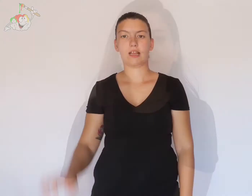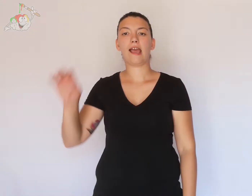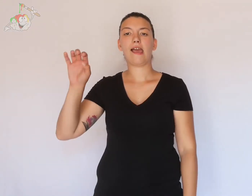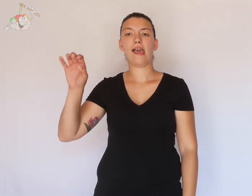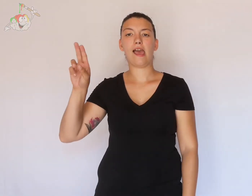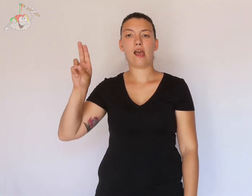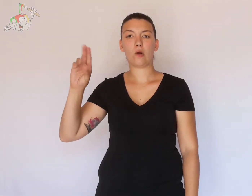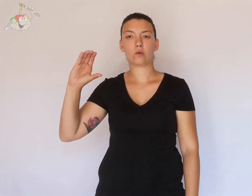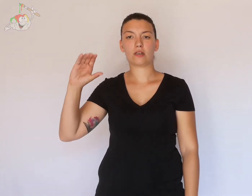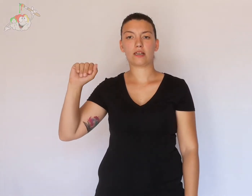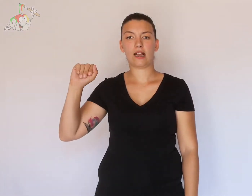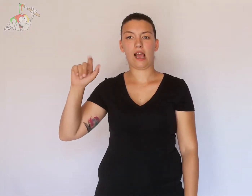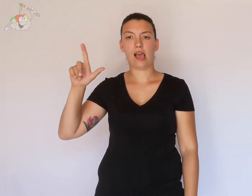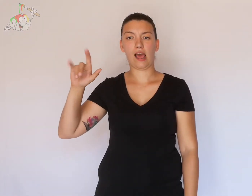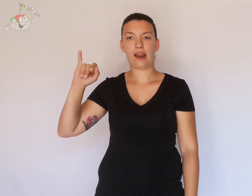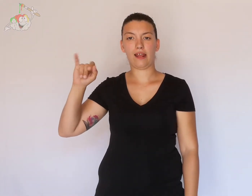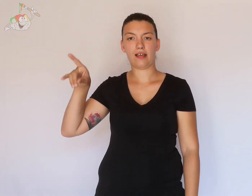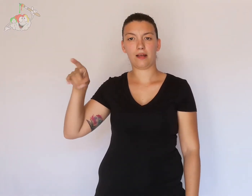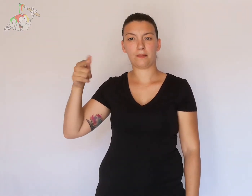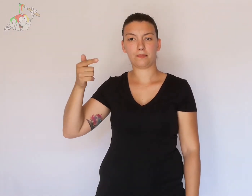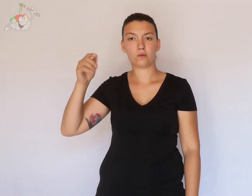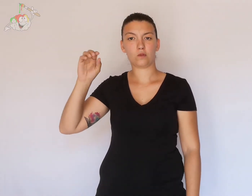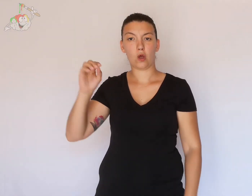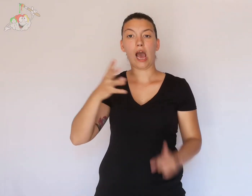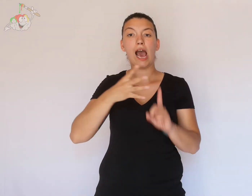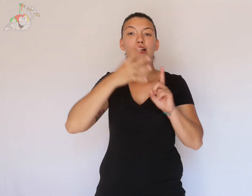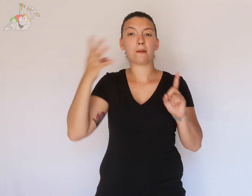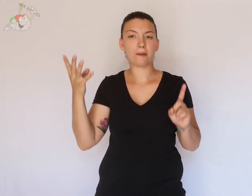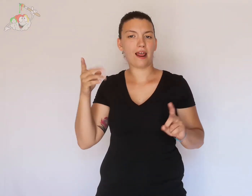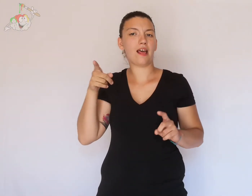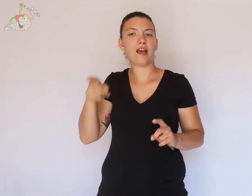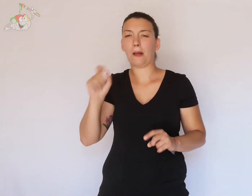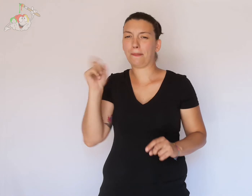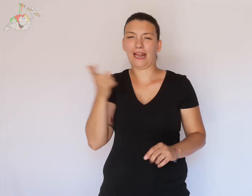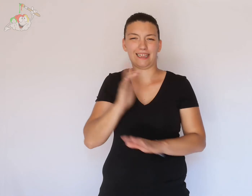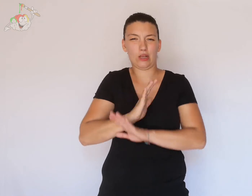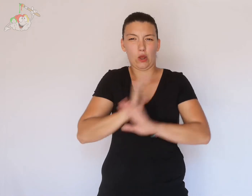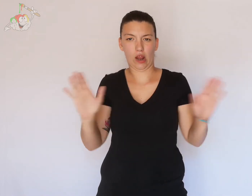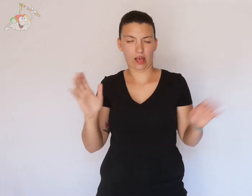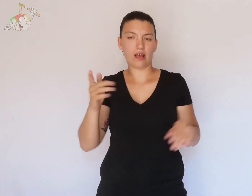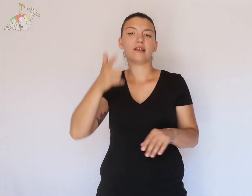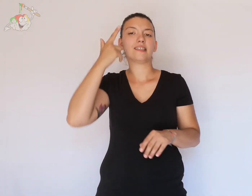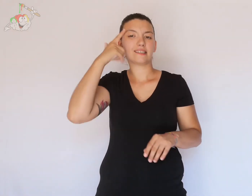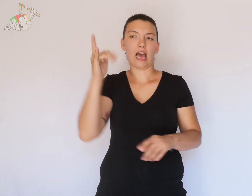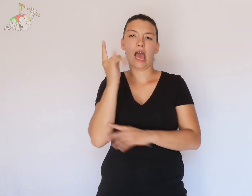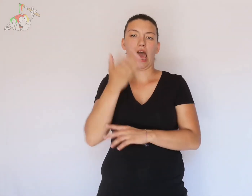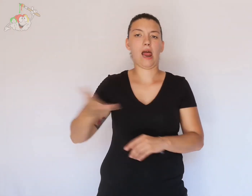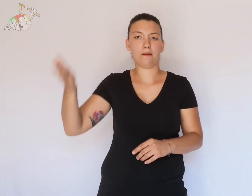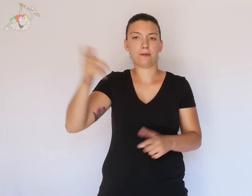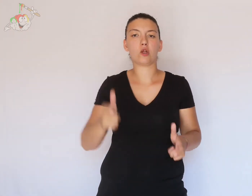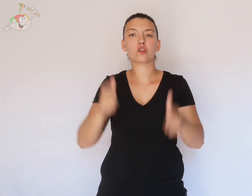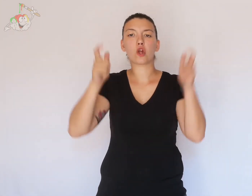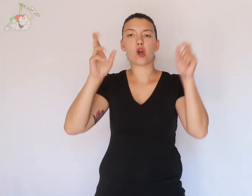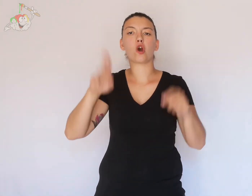The Rainbow Eucalyptus is particular. We know that the trunks of the